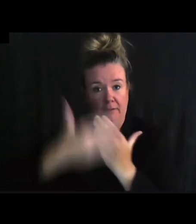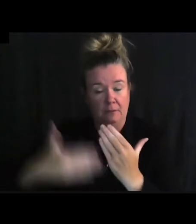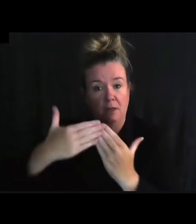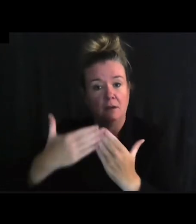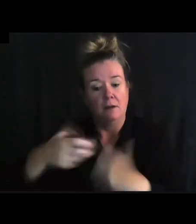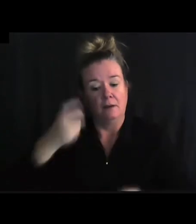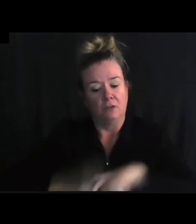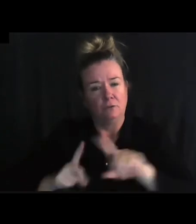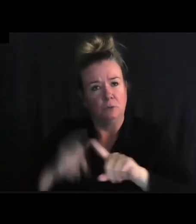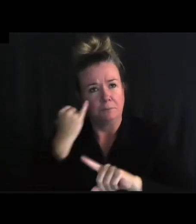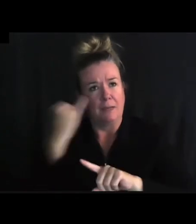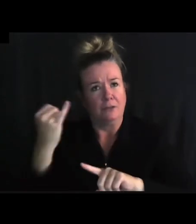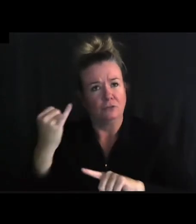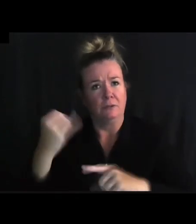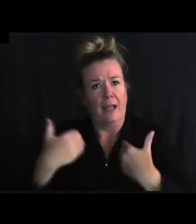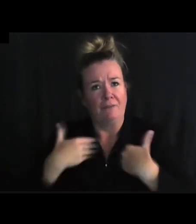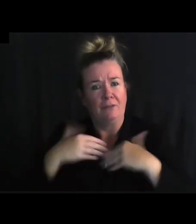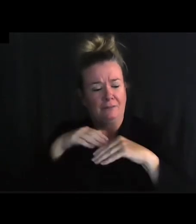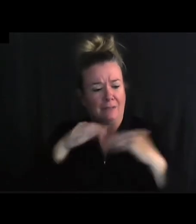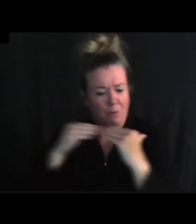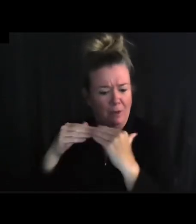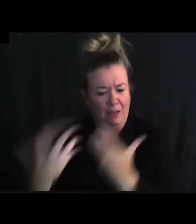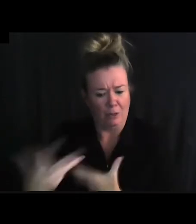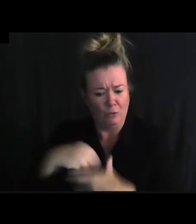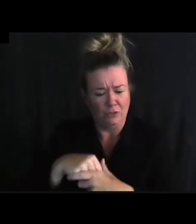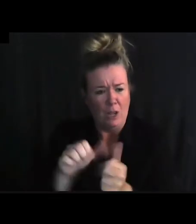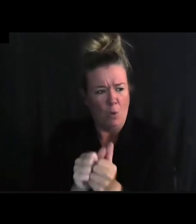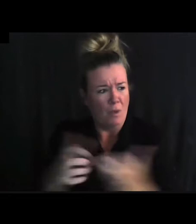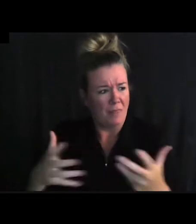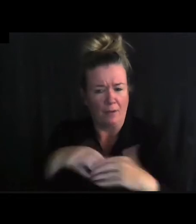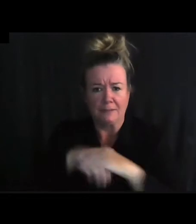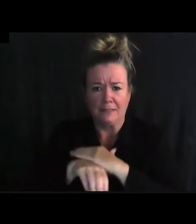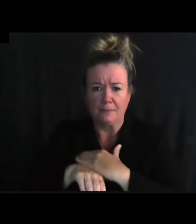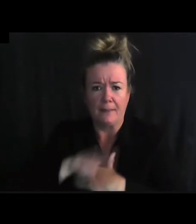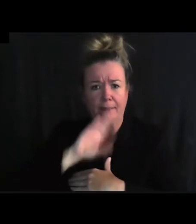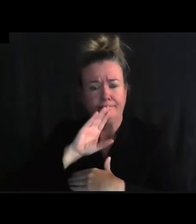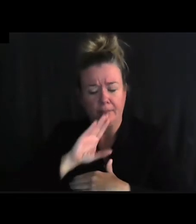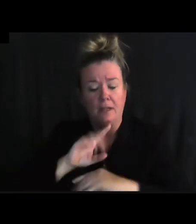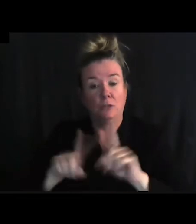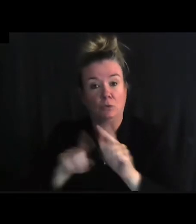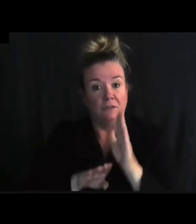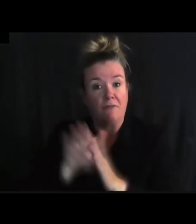It’s hard to imagine having equity and inclusion without accessibility.